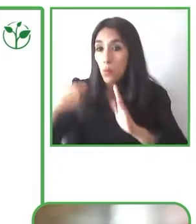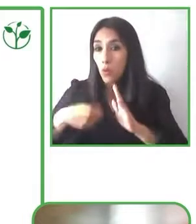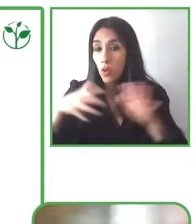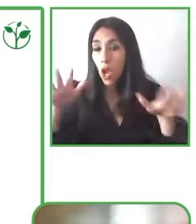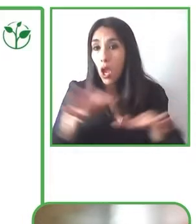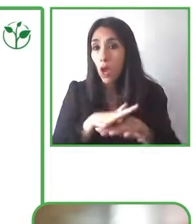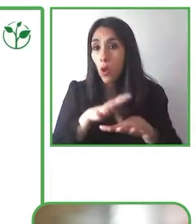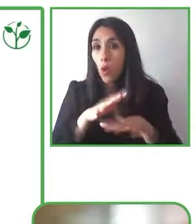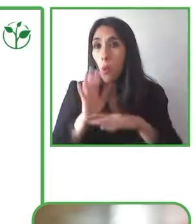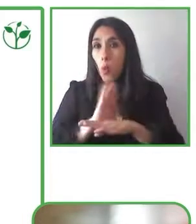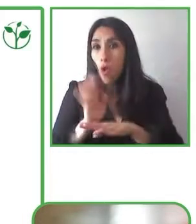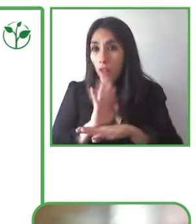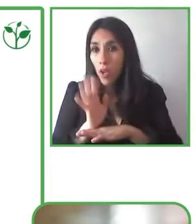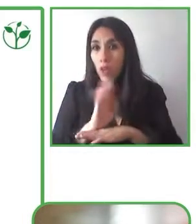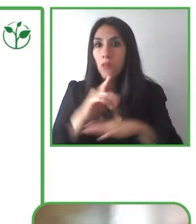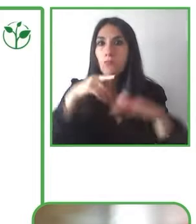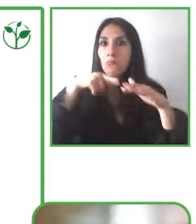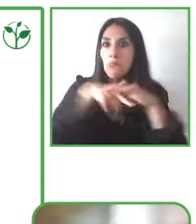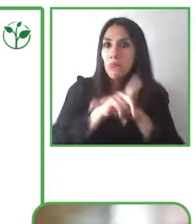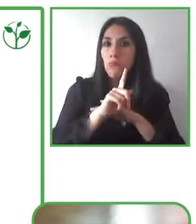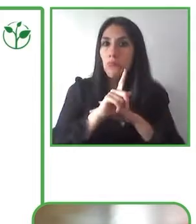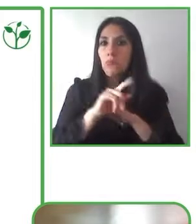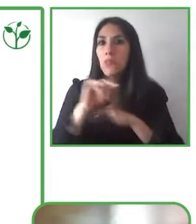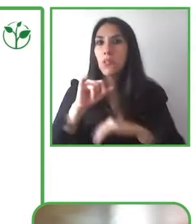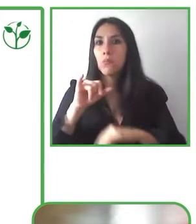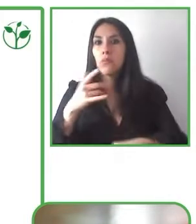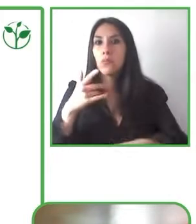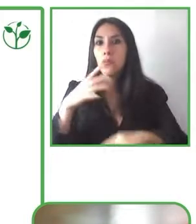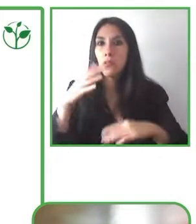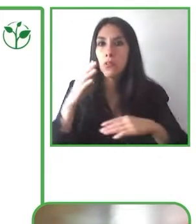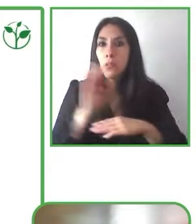to the audience as well as the physical access to the cinema.